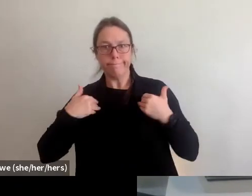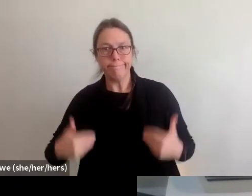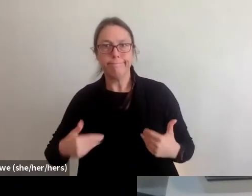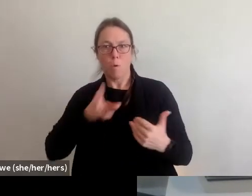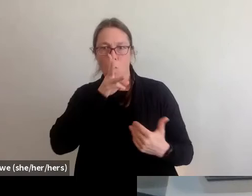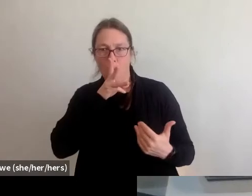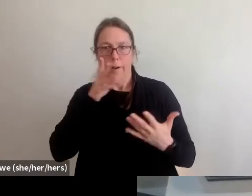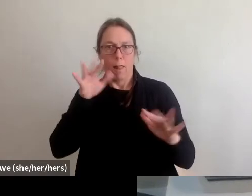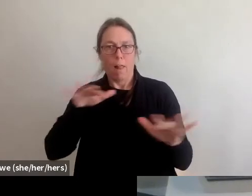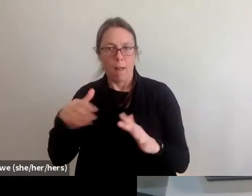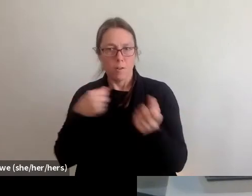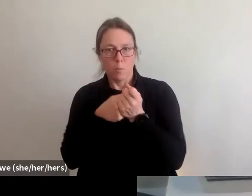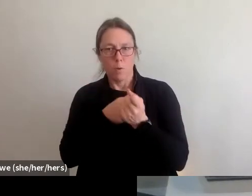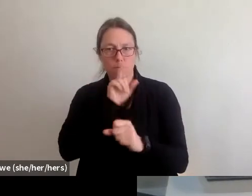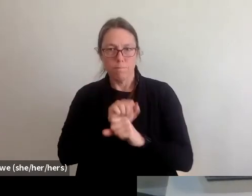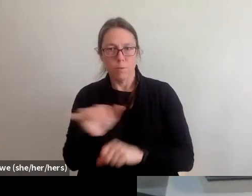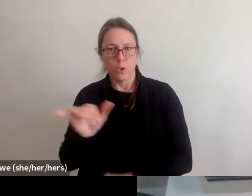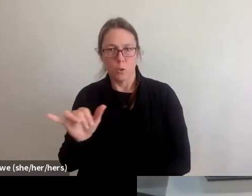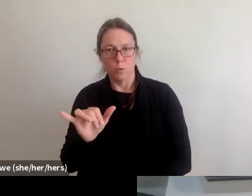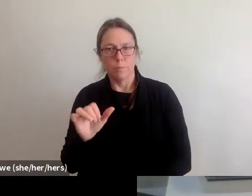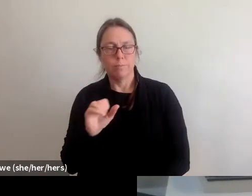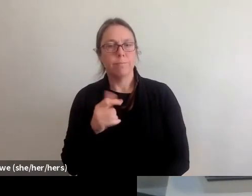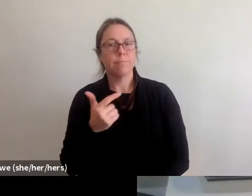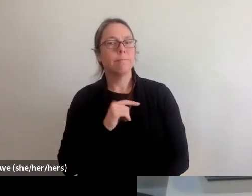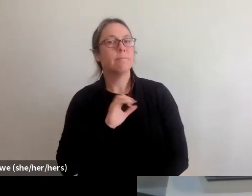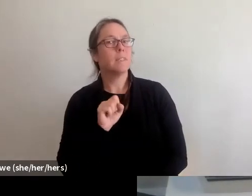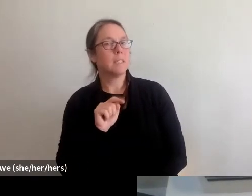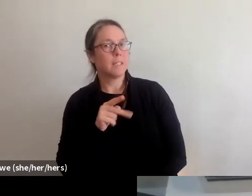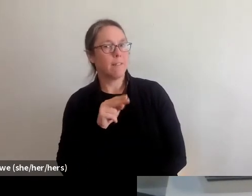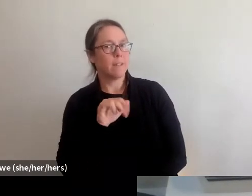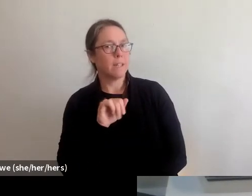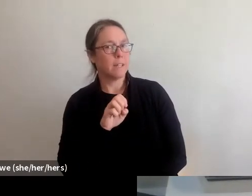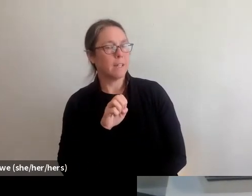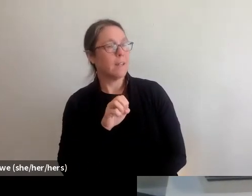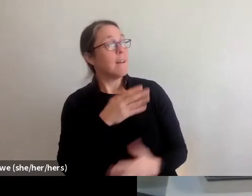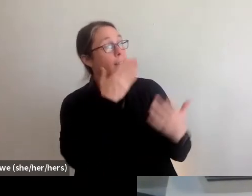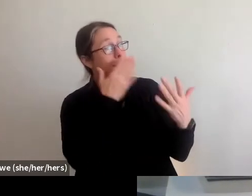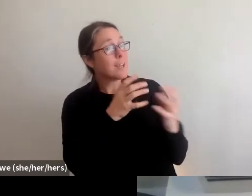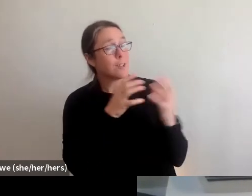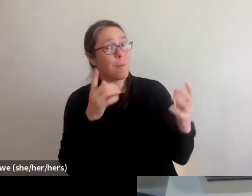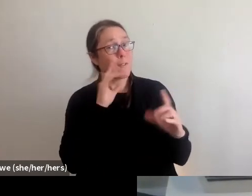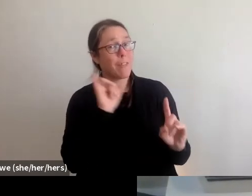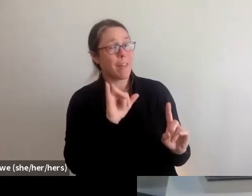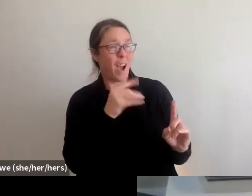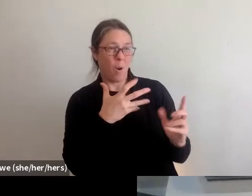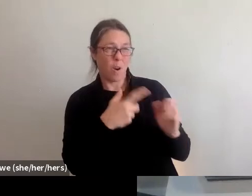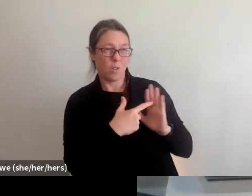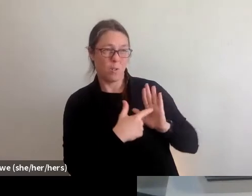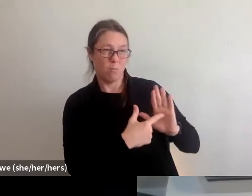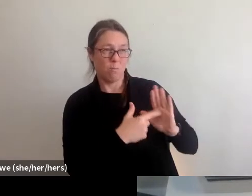Great so thank you so much for that. And I think I just wanna highlight that for those of you that are watching in blue sky times